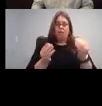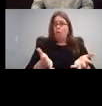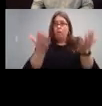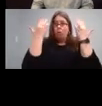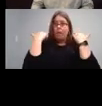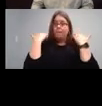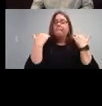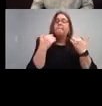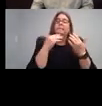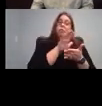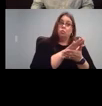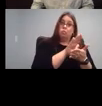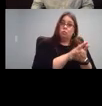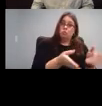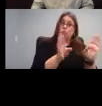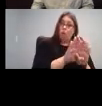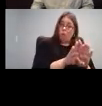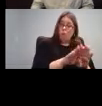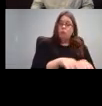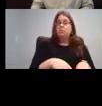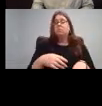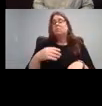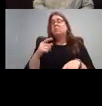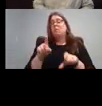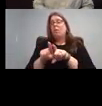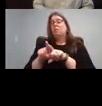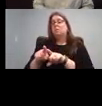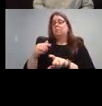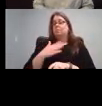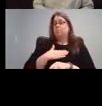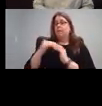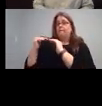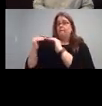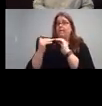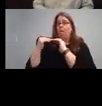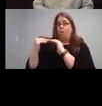Also my fellow SLPs where having lots of really frantic conversations with each